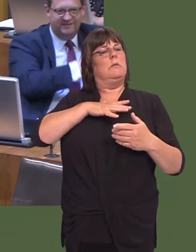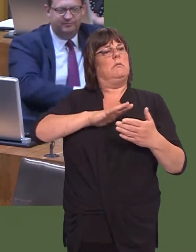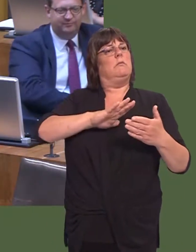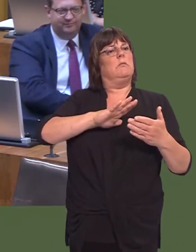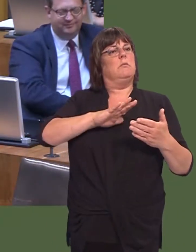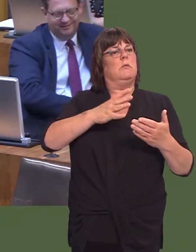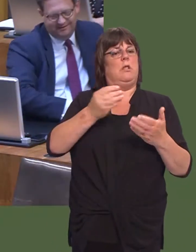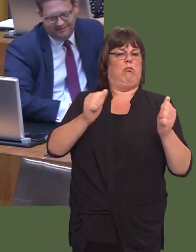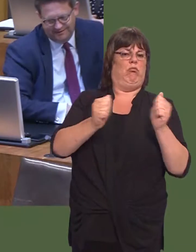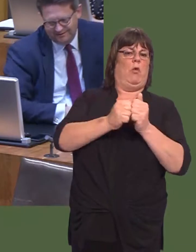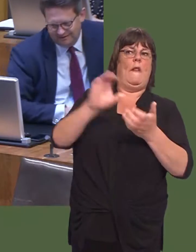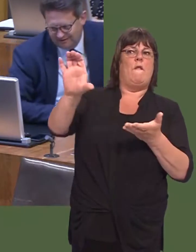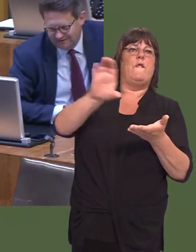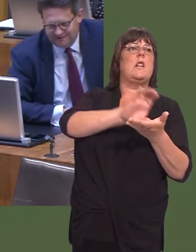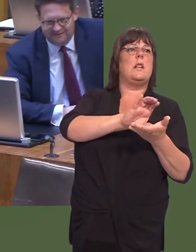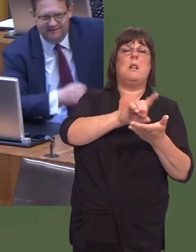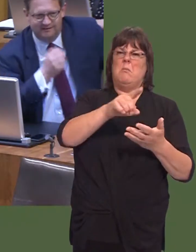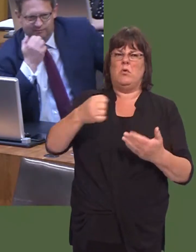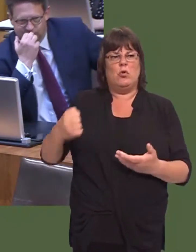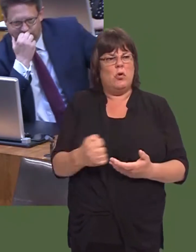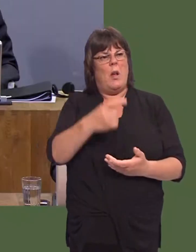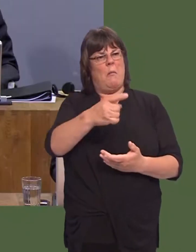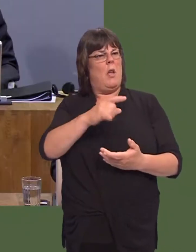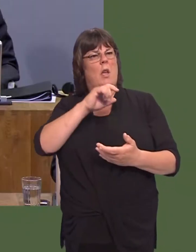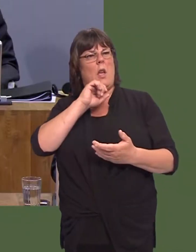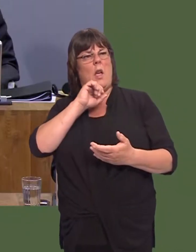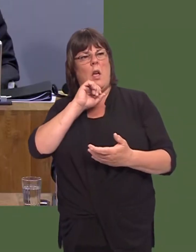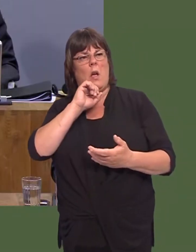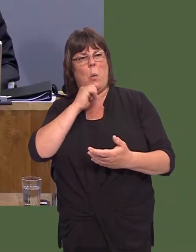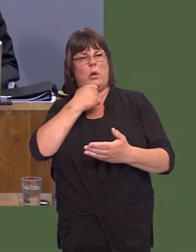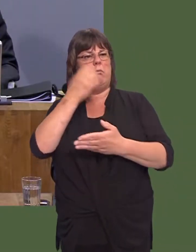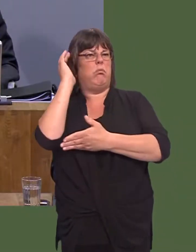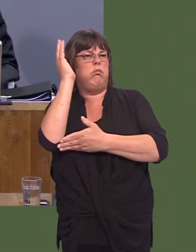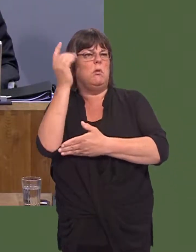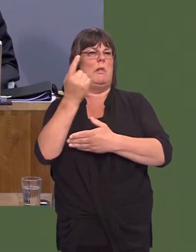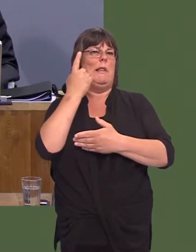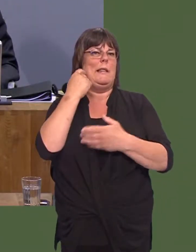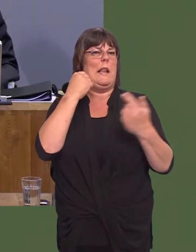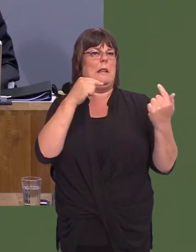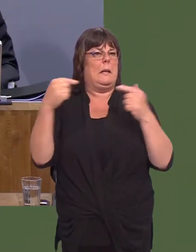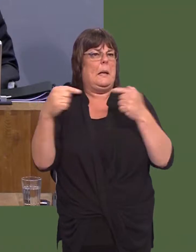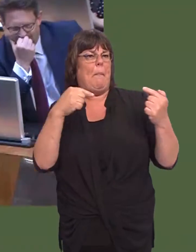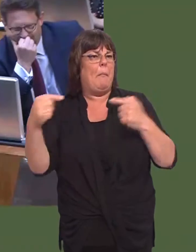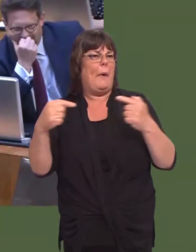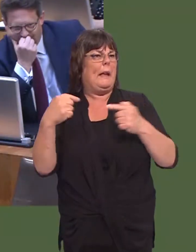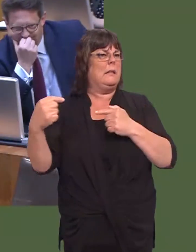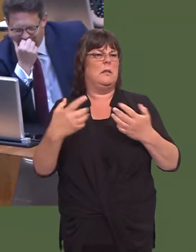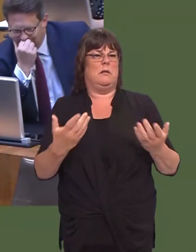Isnít it a shame? It tells really of the way that they think. Isnít it a shame that he was not there to make these points in such a good debate on television?